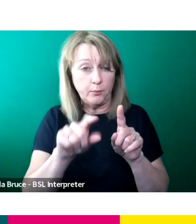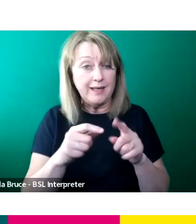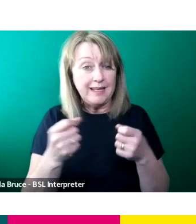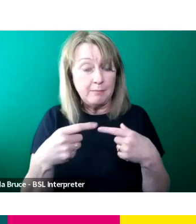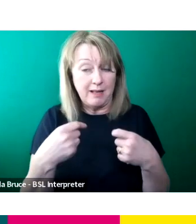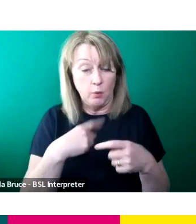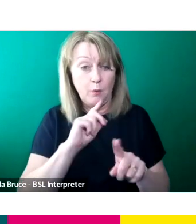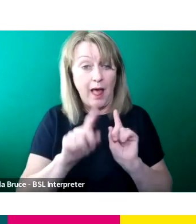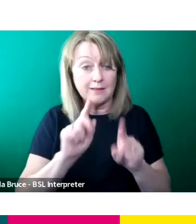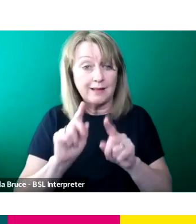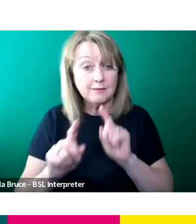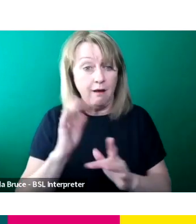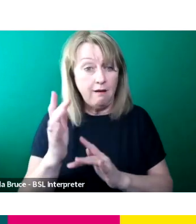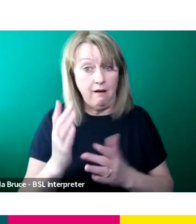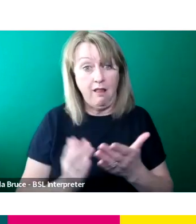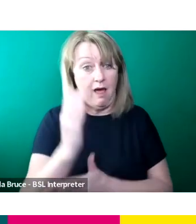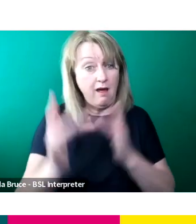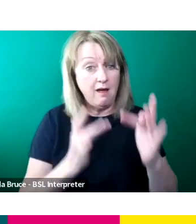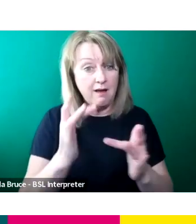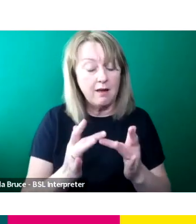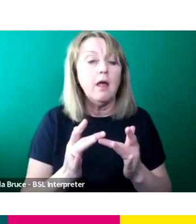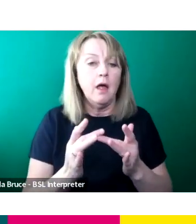And on Facebook we're going to post, we post all our jobs on there as well.